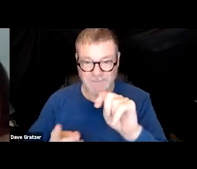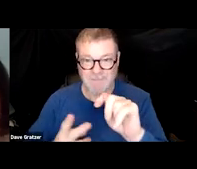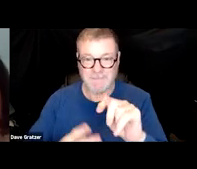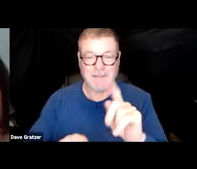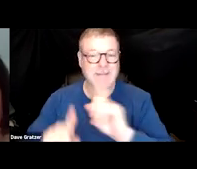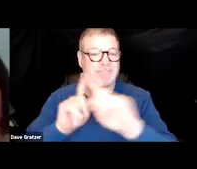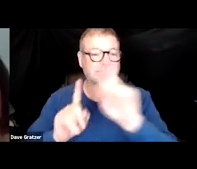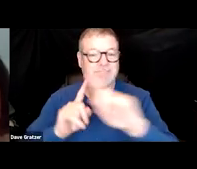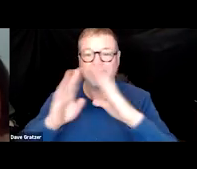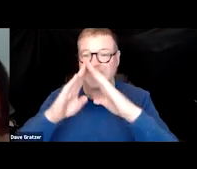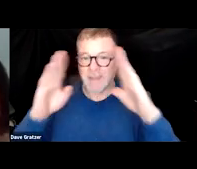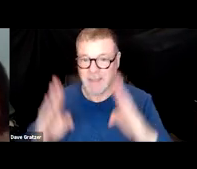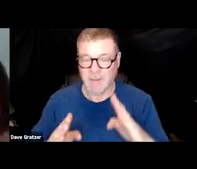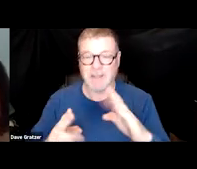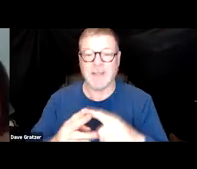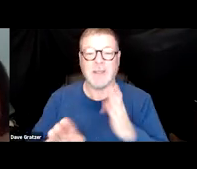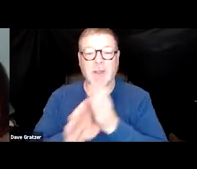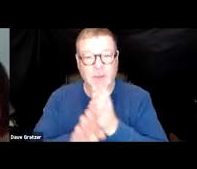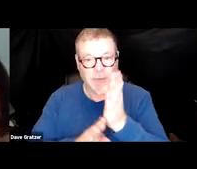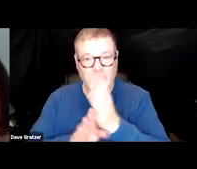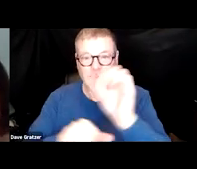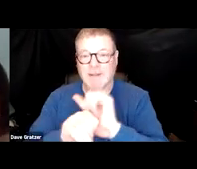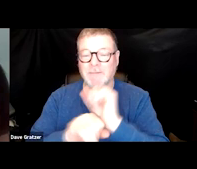Housing, career development, supportive services